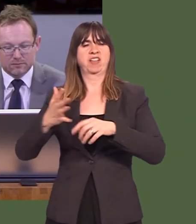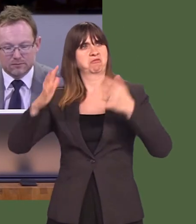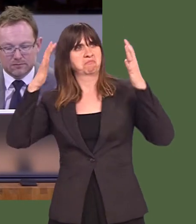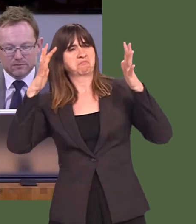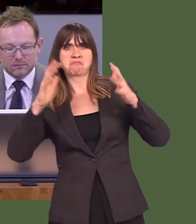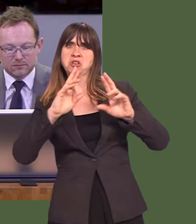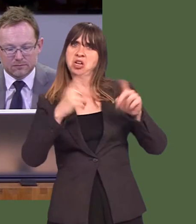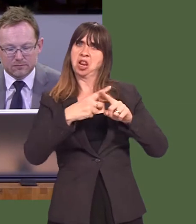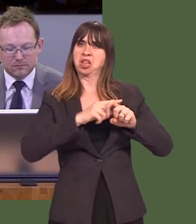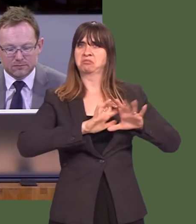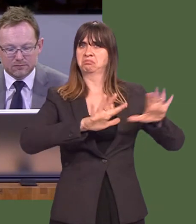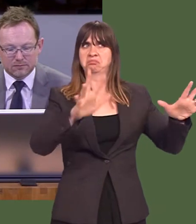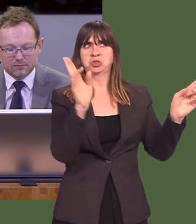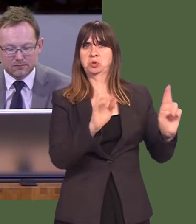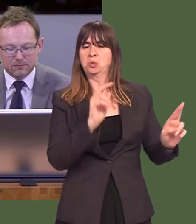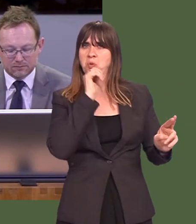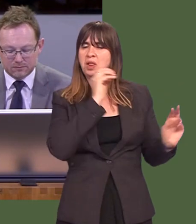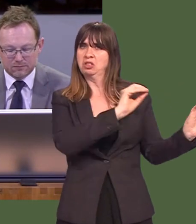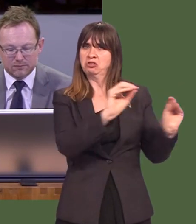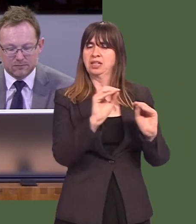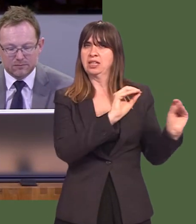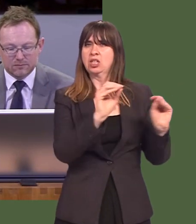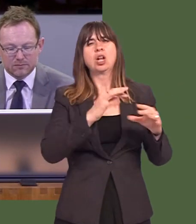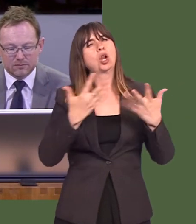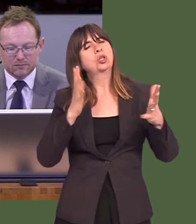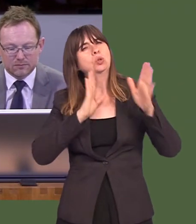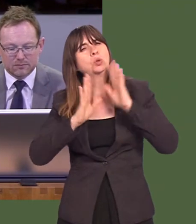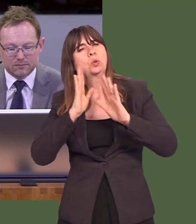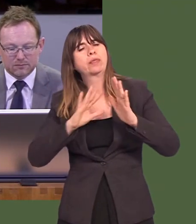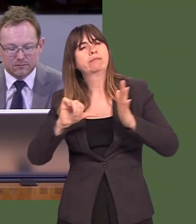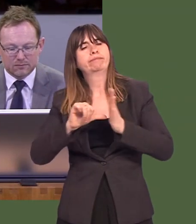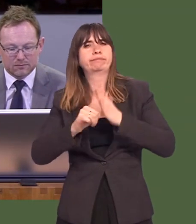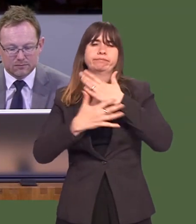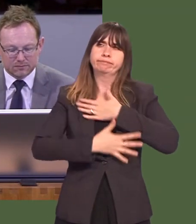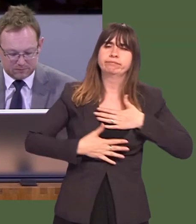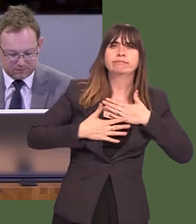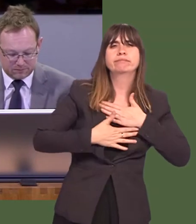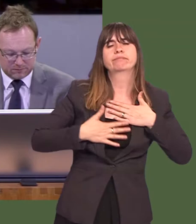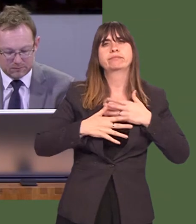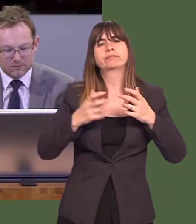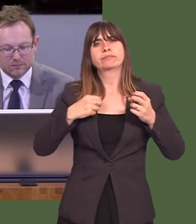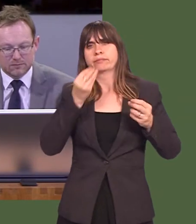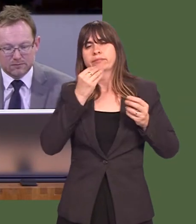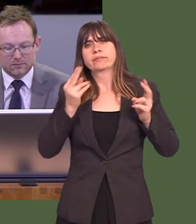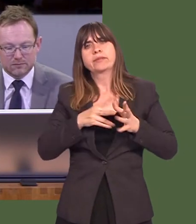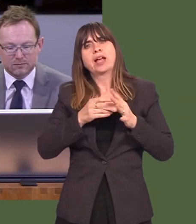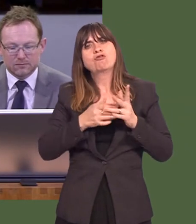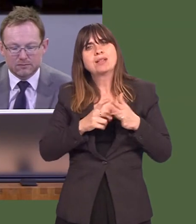and we must remember that many young people do struggle with issues such as anorexia and